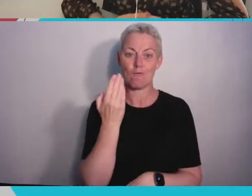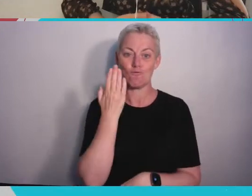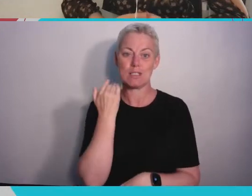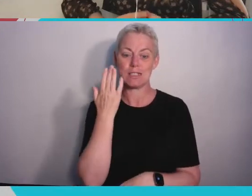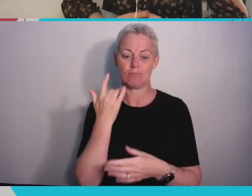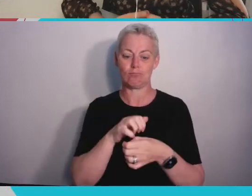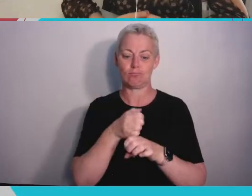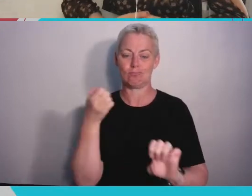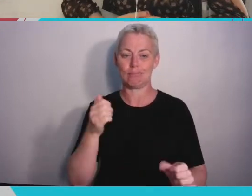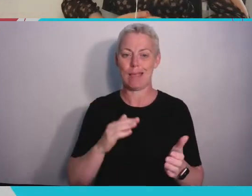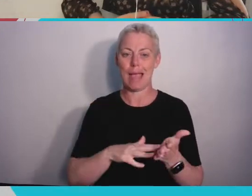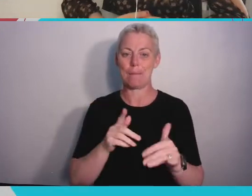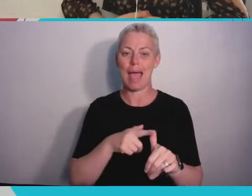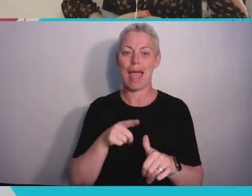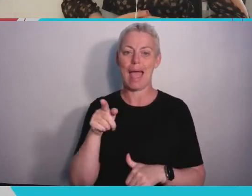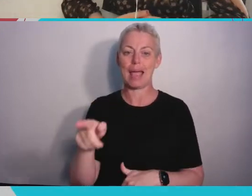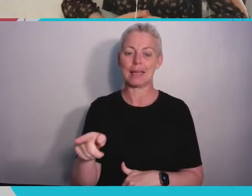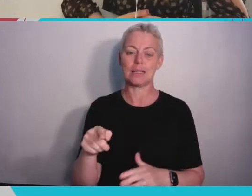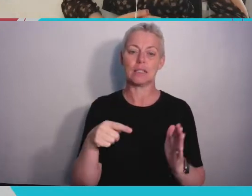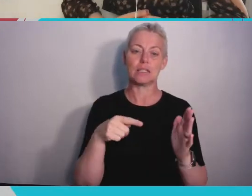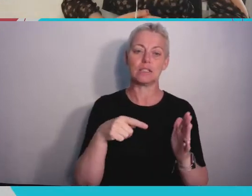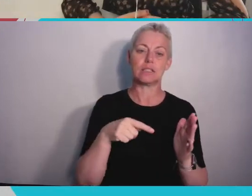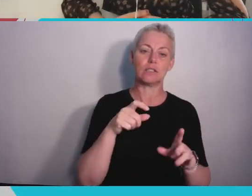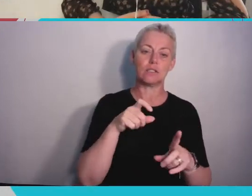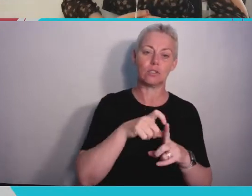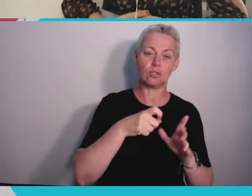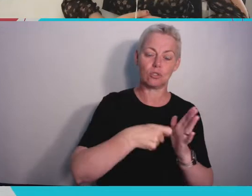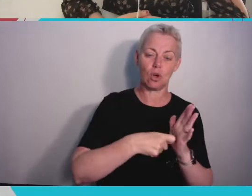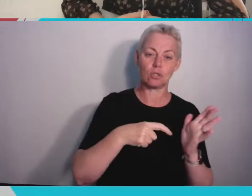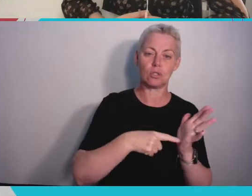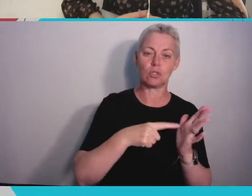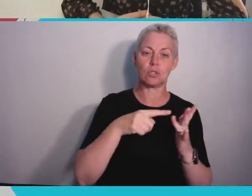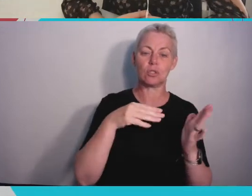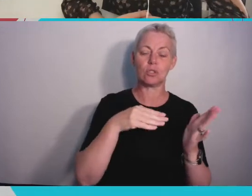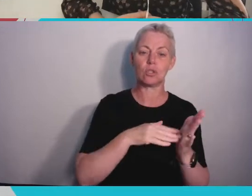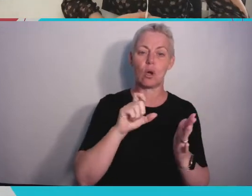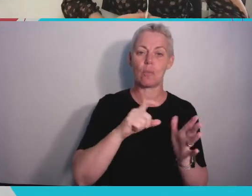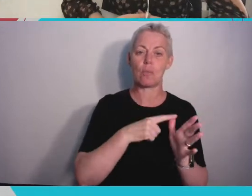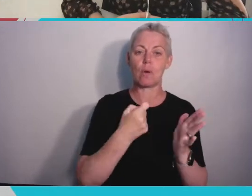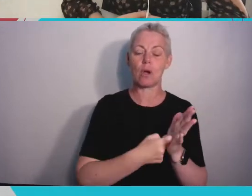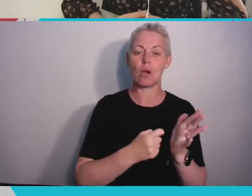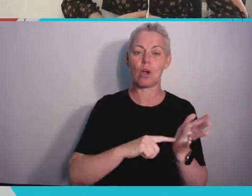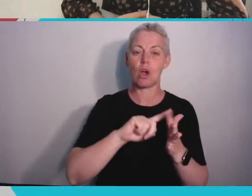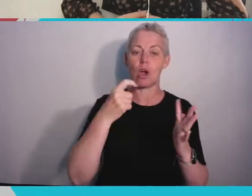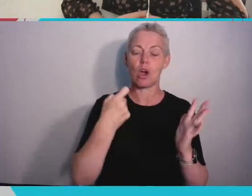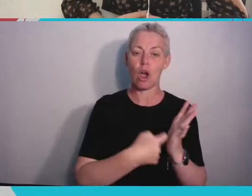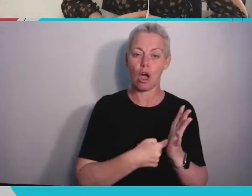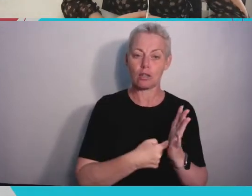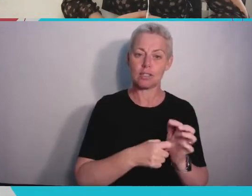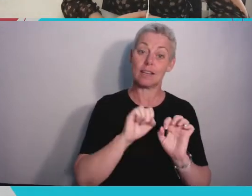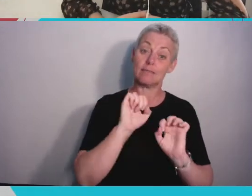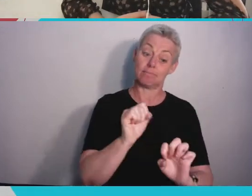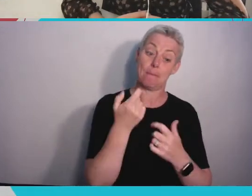Dr Tom Carter, alumnus of Computer Science and CTO of Ultraleap, a world-leading hand-tracking and haptics solution company